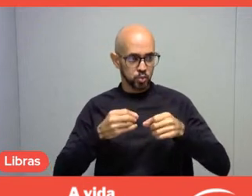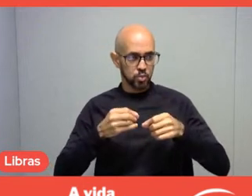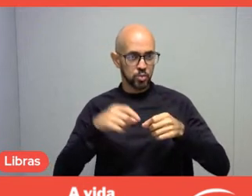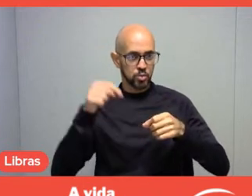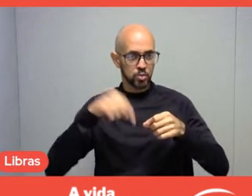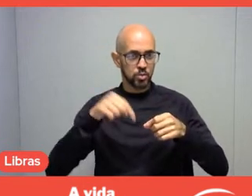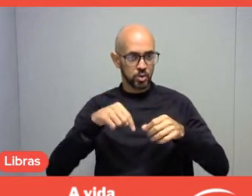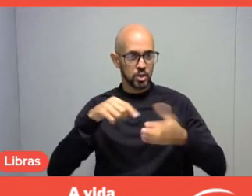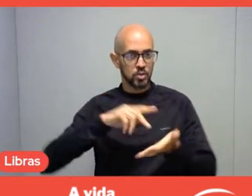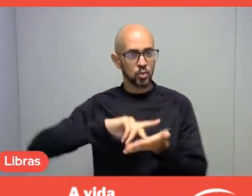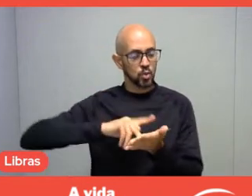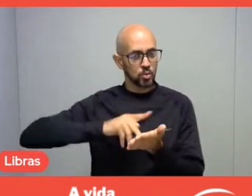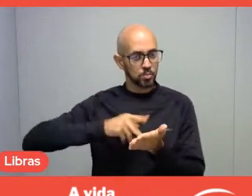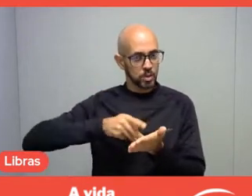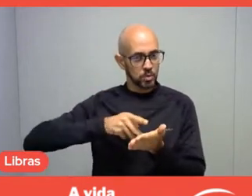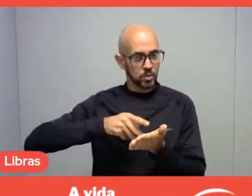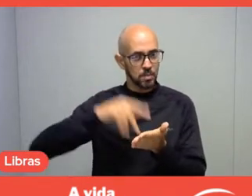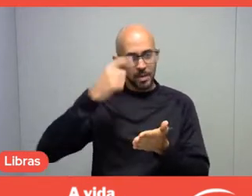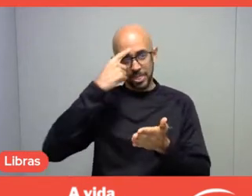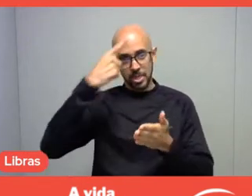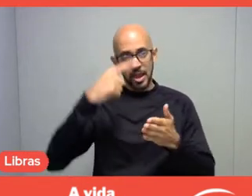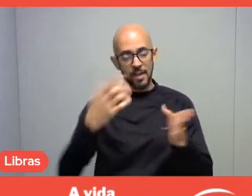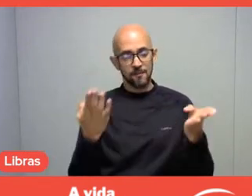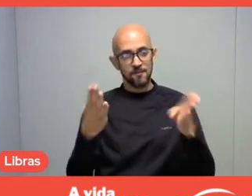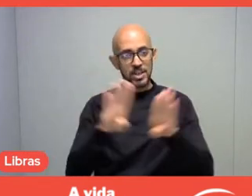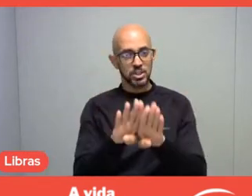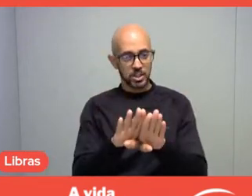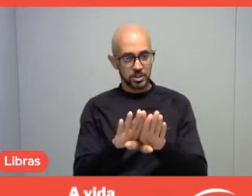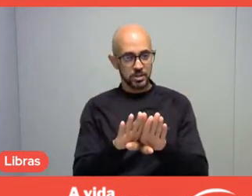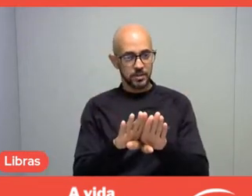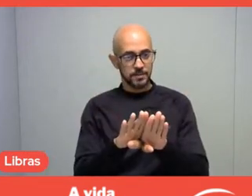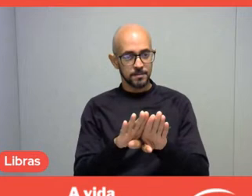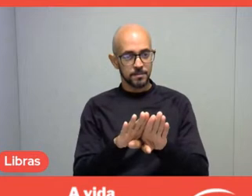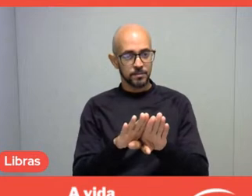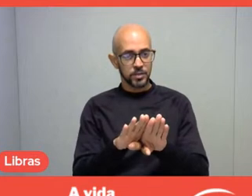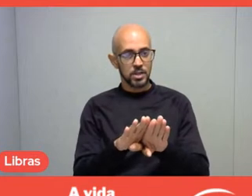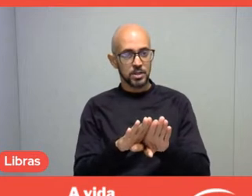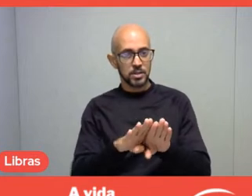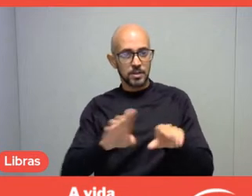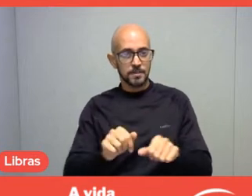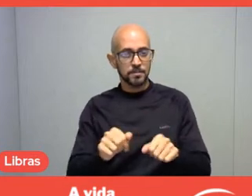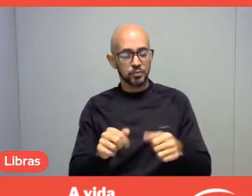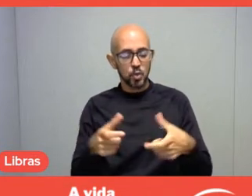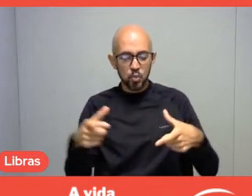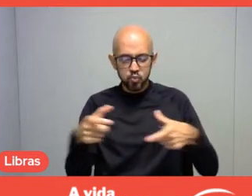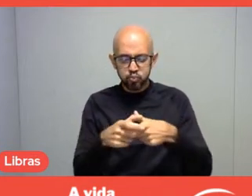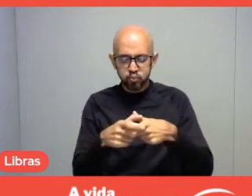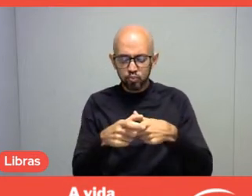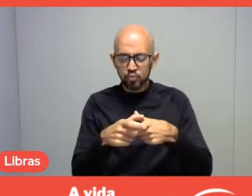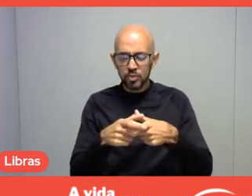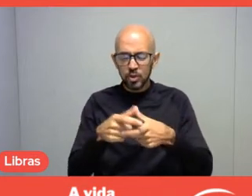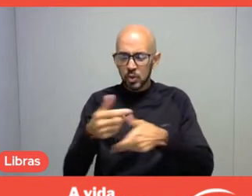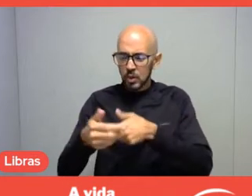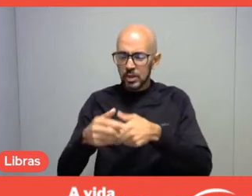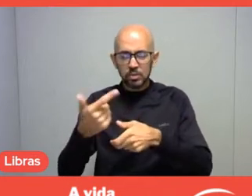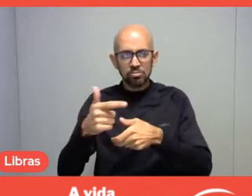That is, a closed idea of space, a microcosm with no dialogue with society in a larger way,